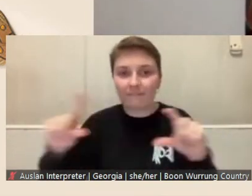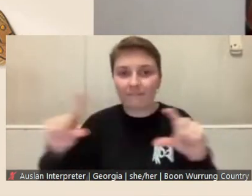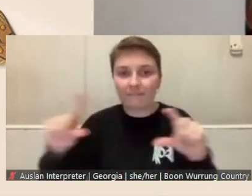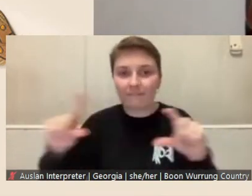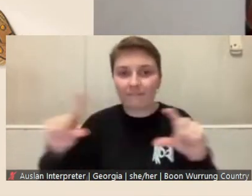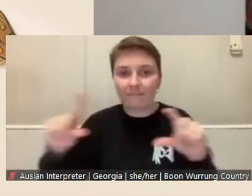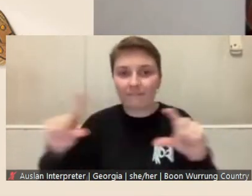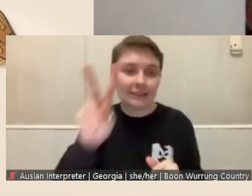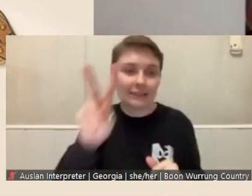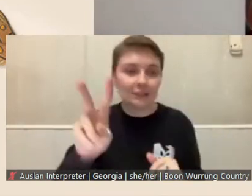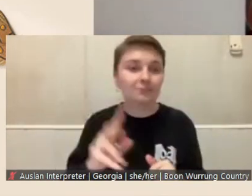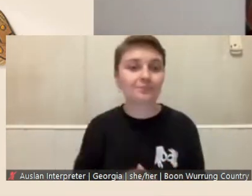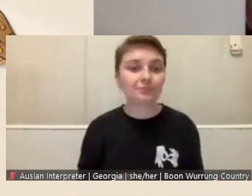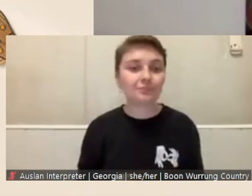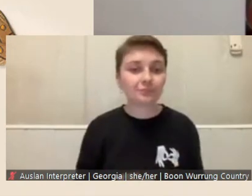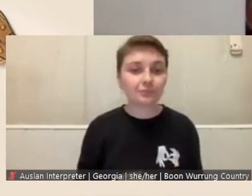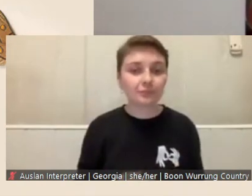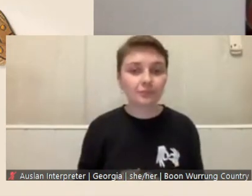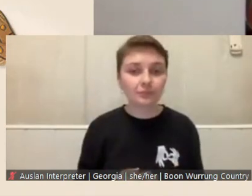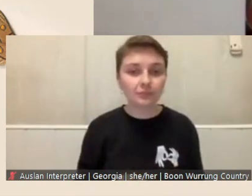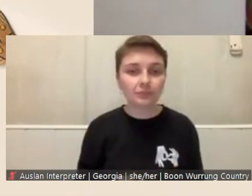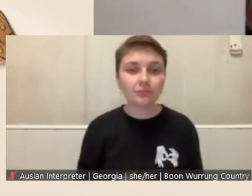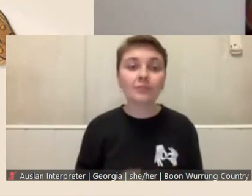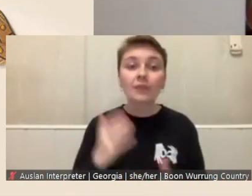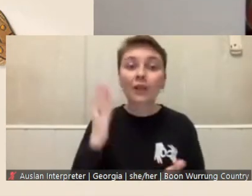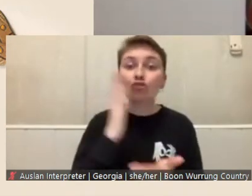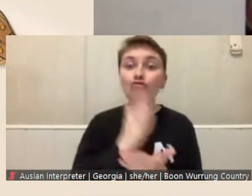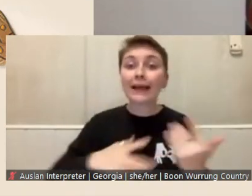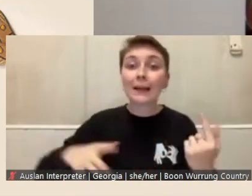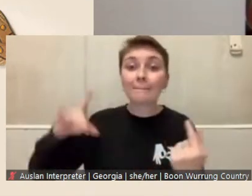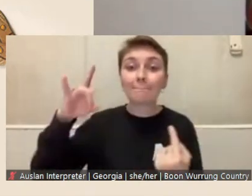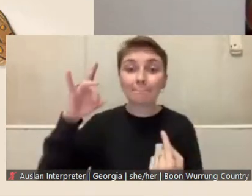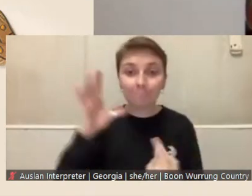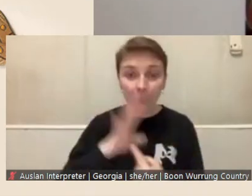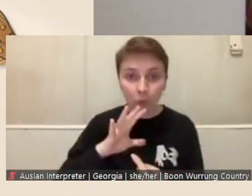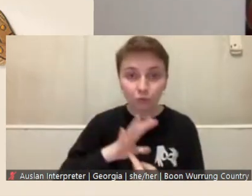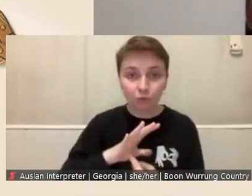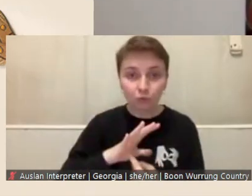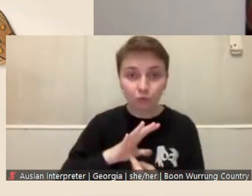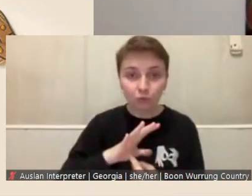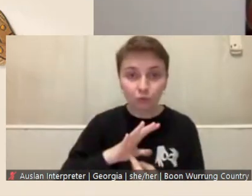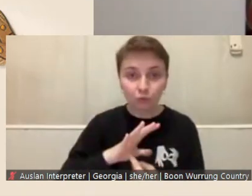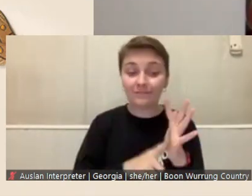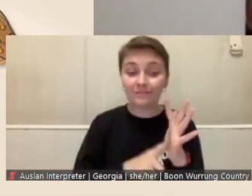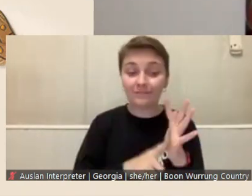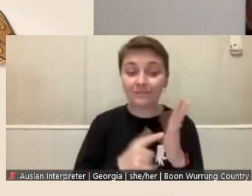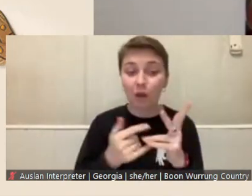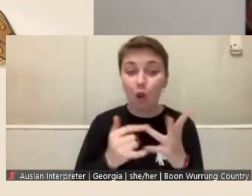It's really important that any fellowship applications that have an Indigenous focus or